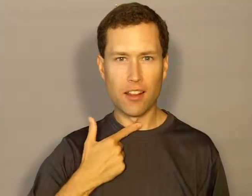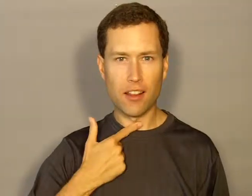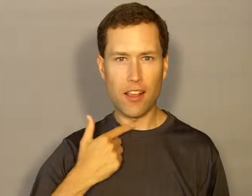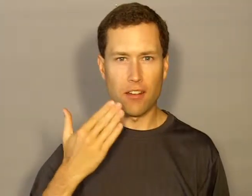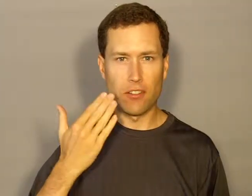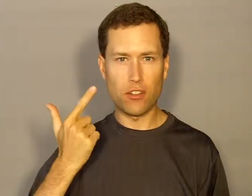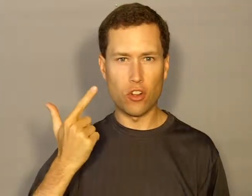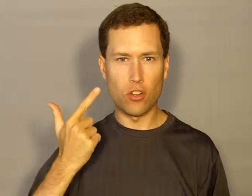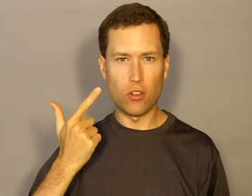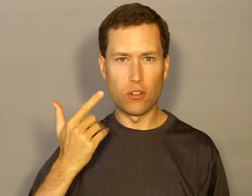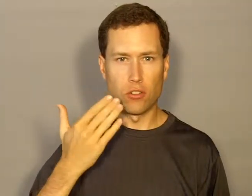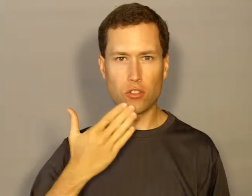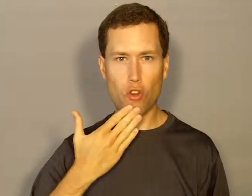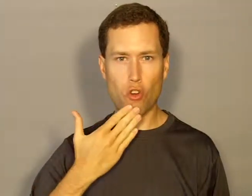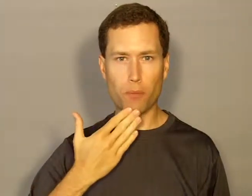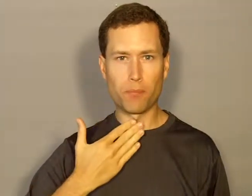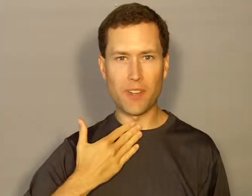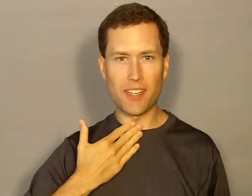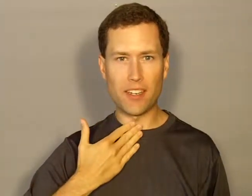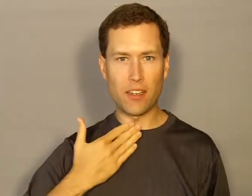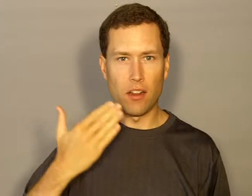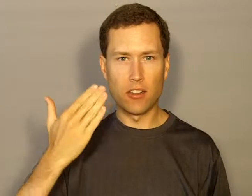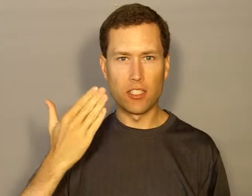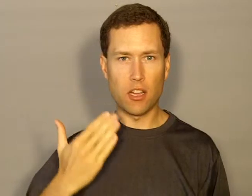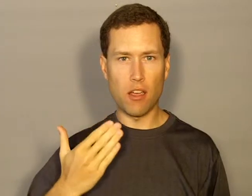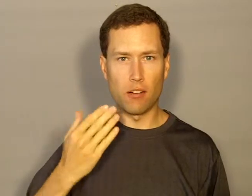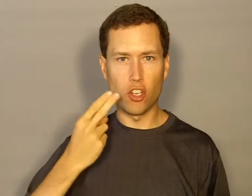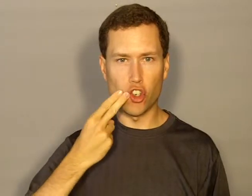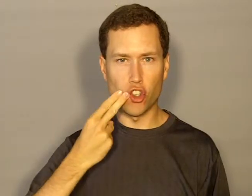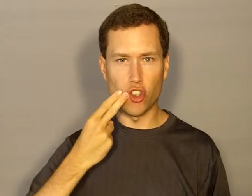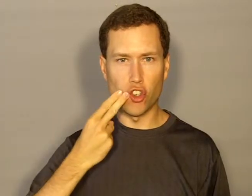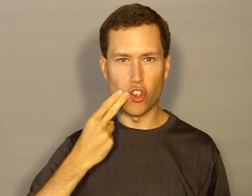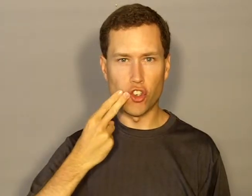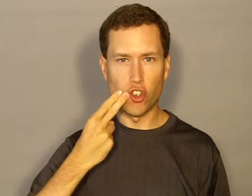Little Tommy Tucker li-t-l taw-mi tu-kur 6t-5s-6s 5c-5t 5sd-2m